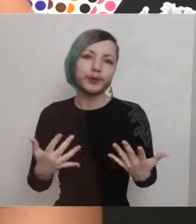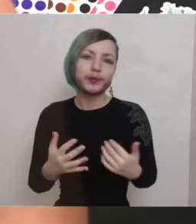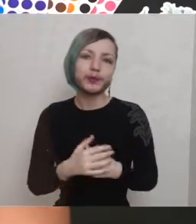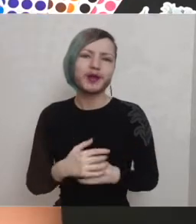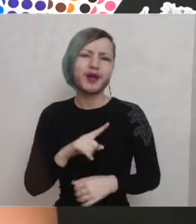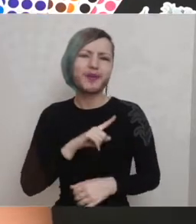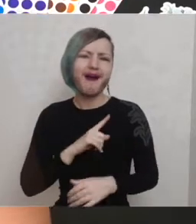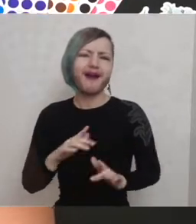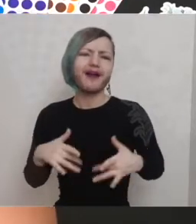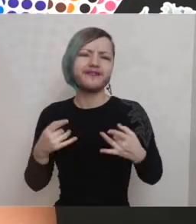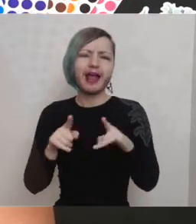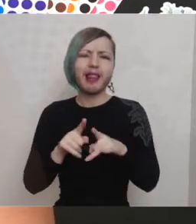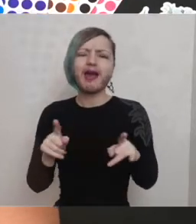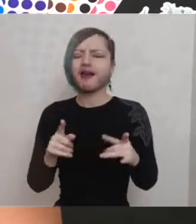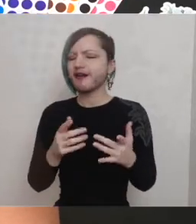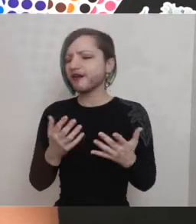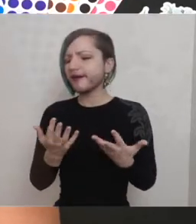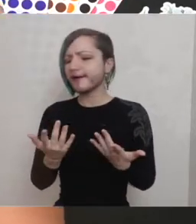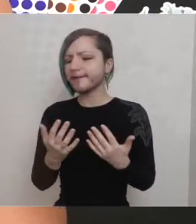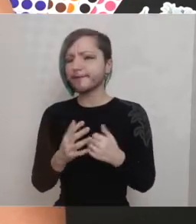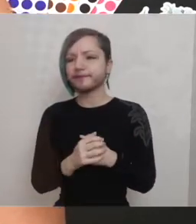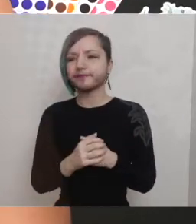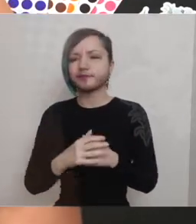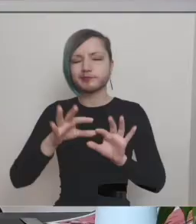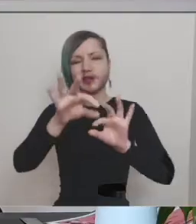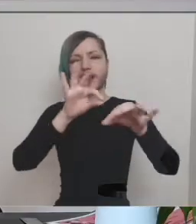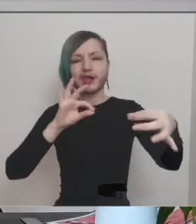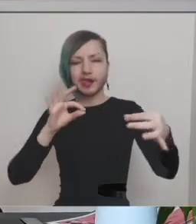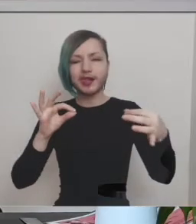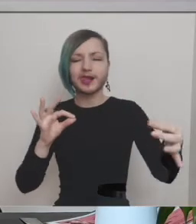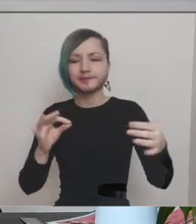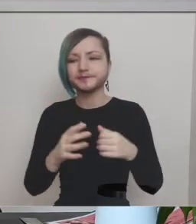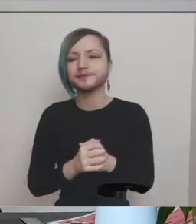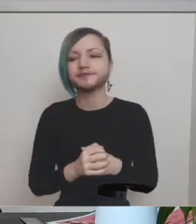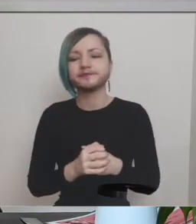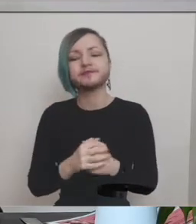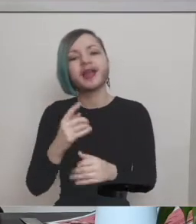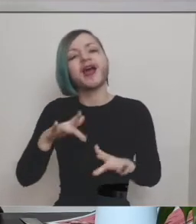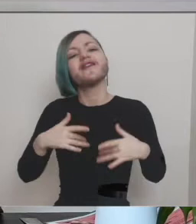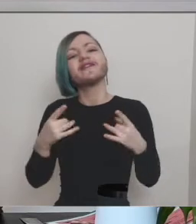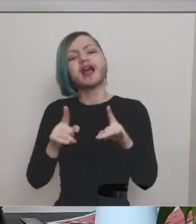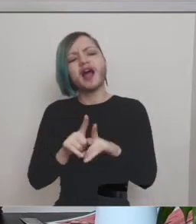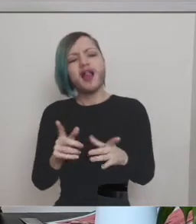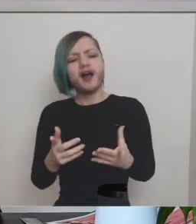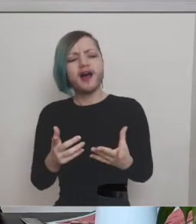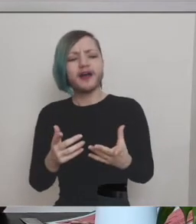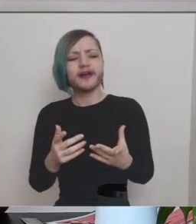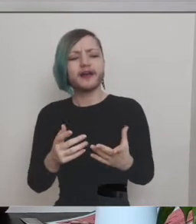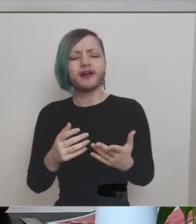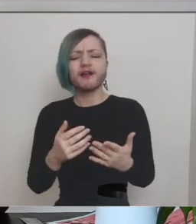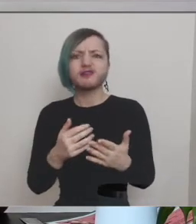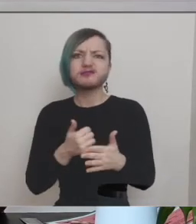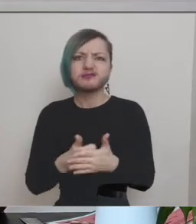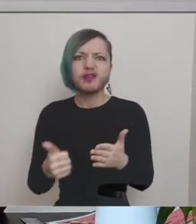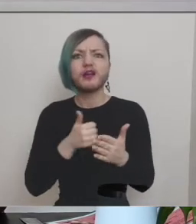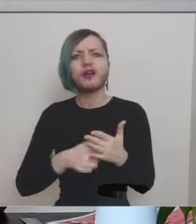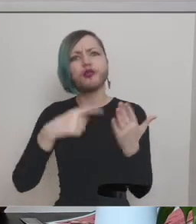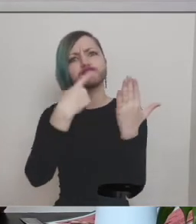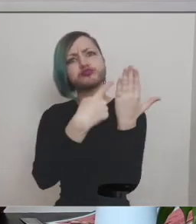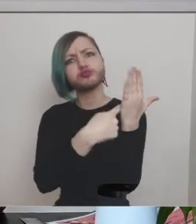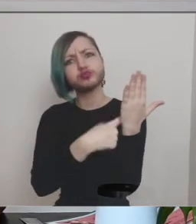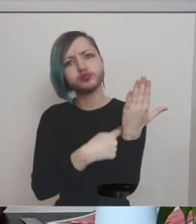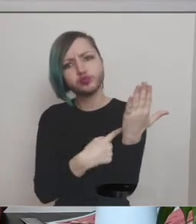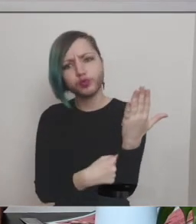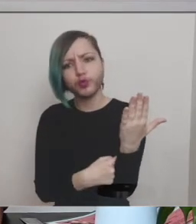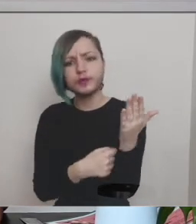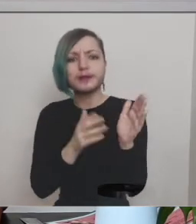often tear this out quite often there are so many rules um and ways of doing things there are so